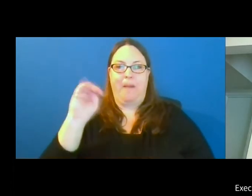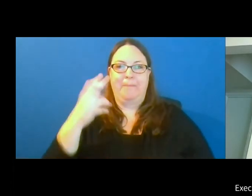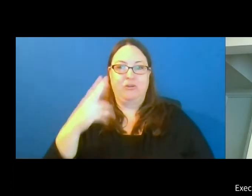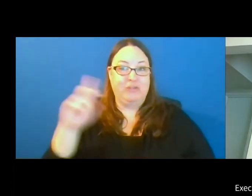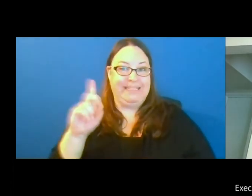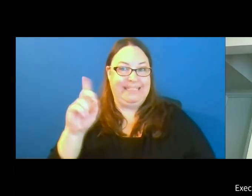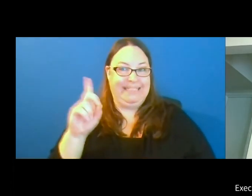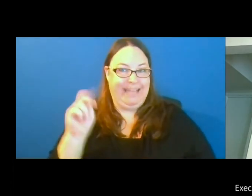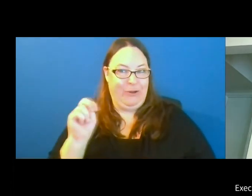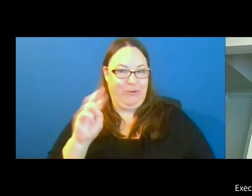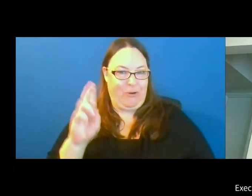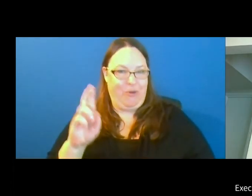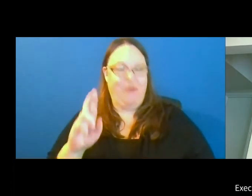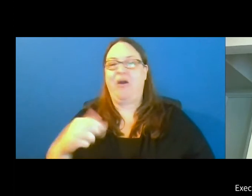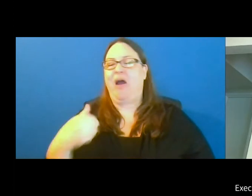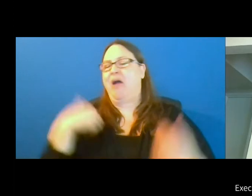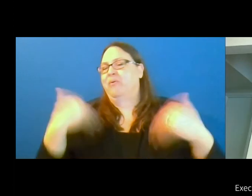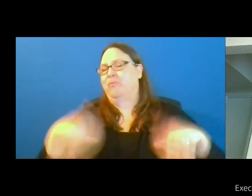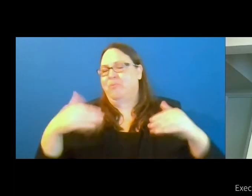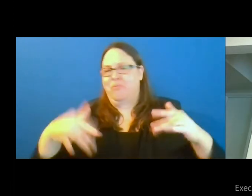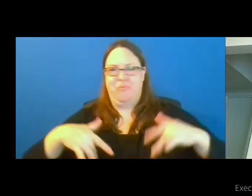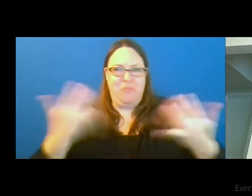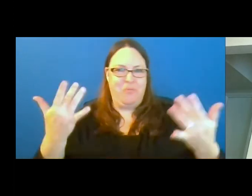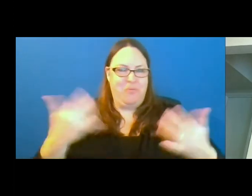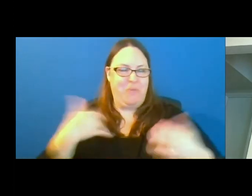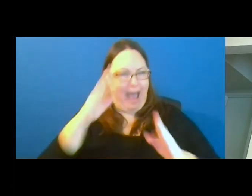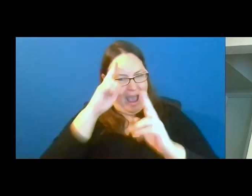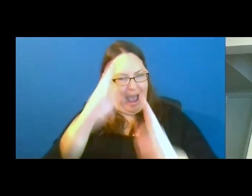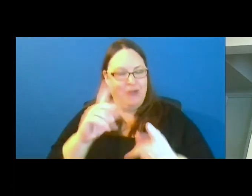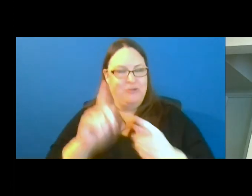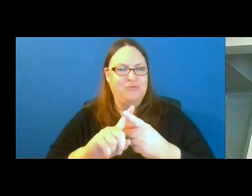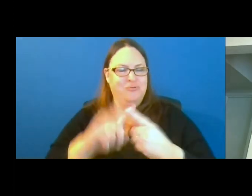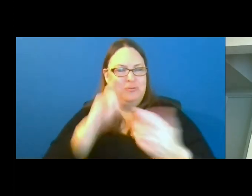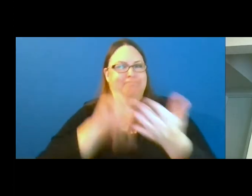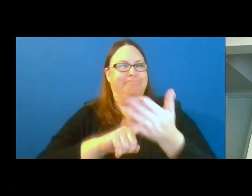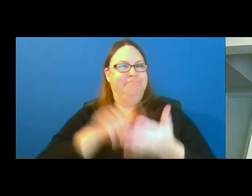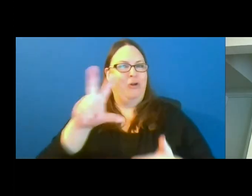I'm incredibly excited and honored to commemorate the 30th anniversary of the Americans with